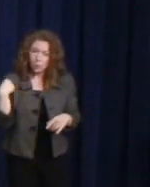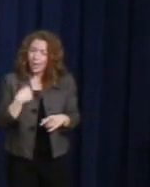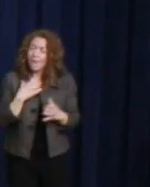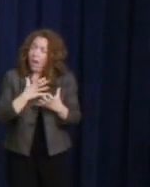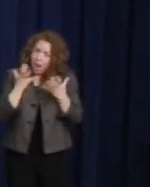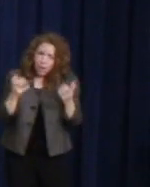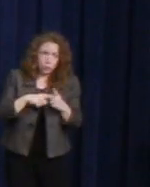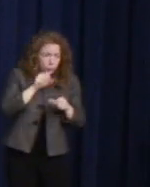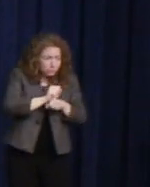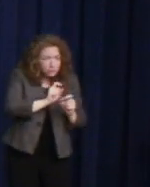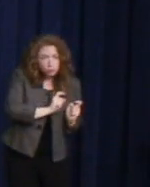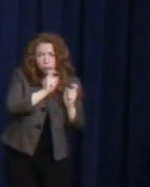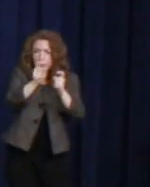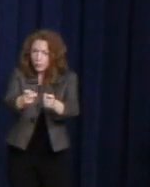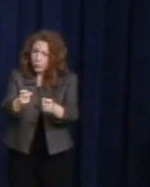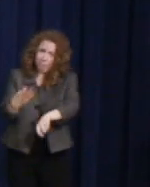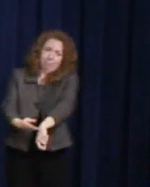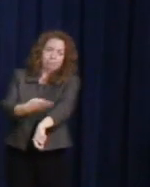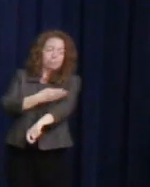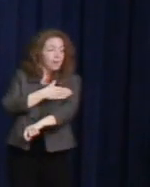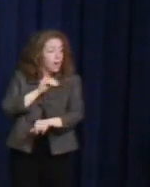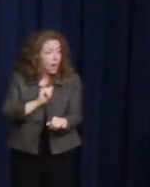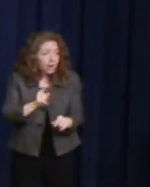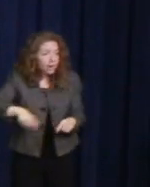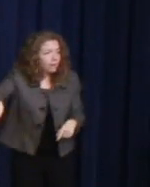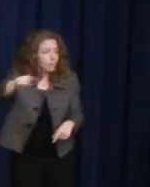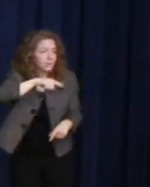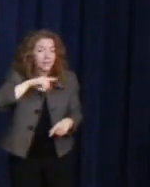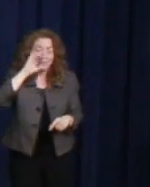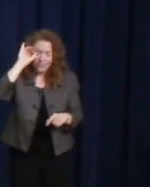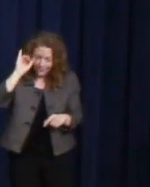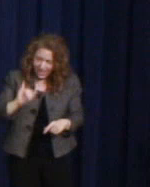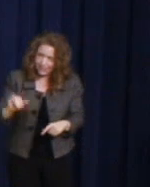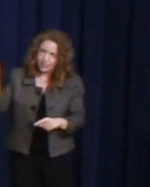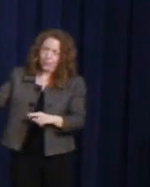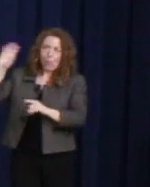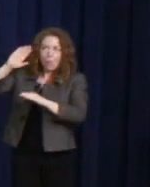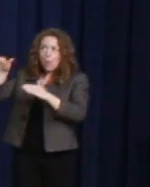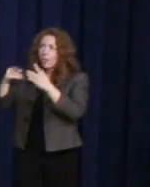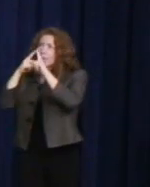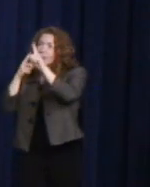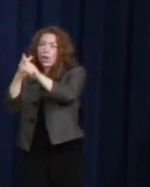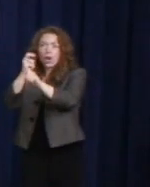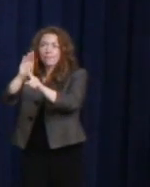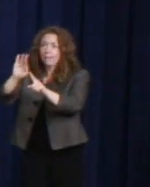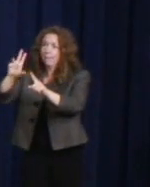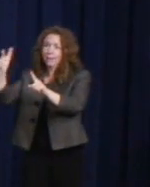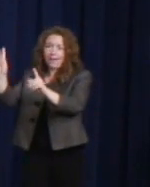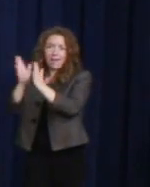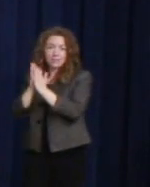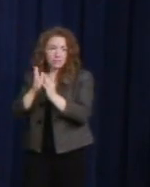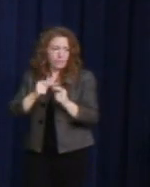just like everybody else. And that is exactly the calling that Harvey Milk is asking us to do.